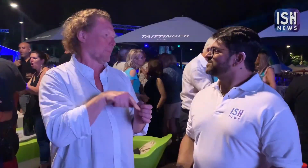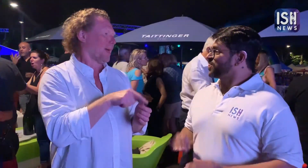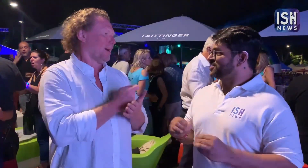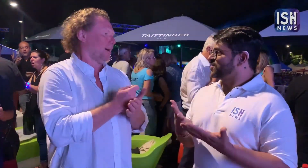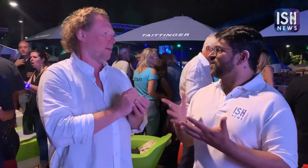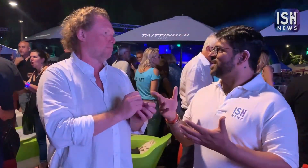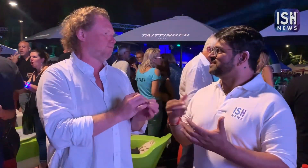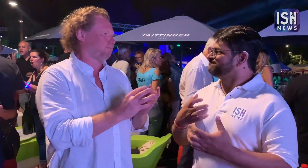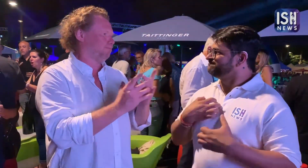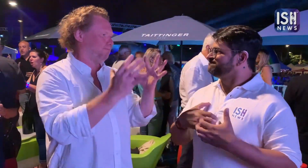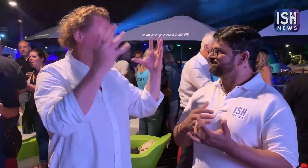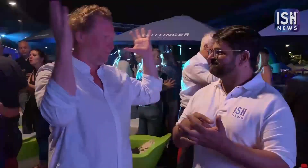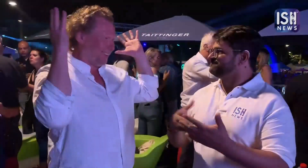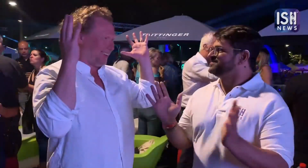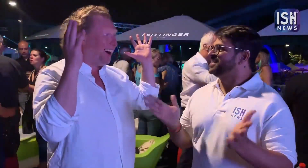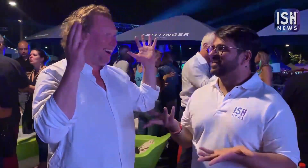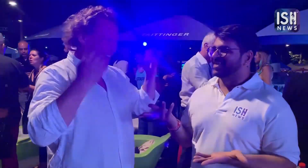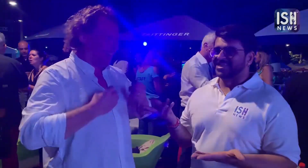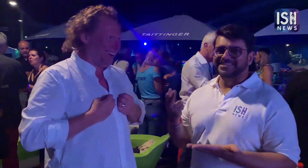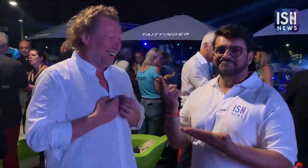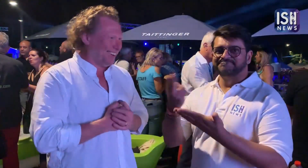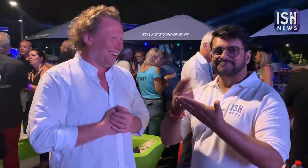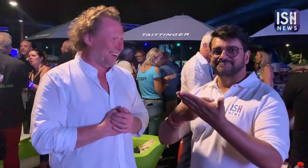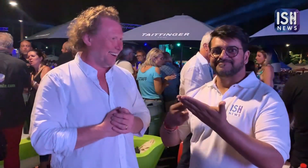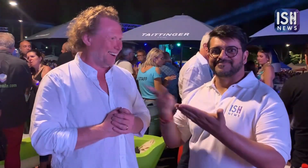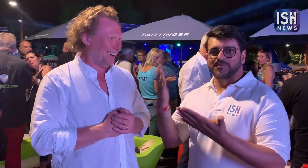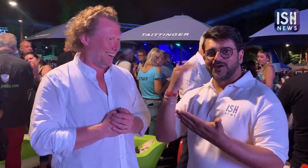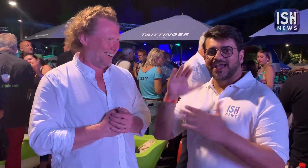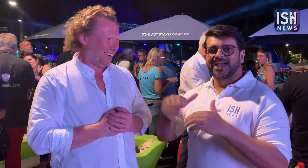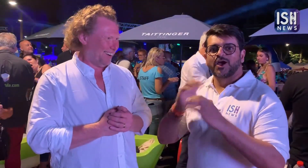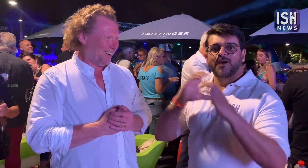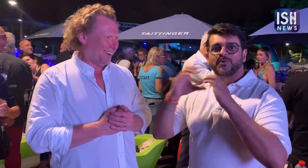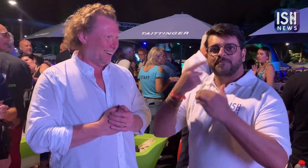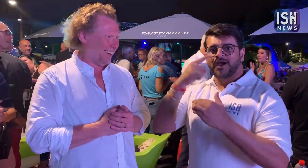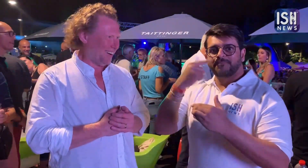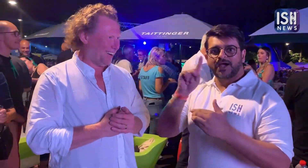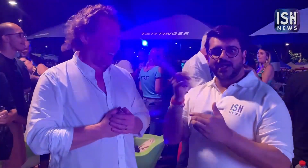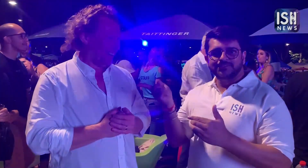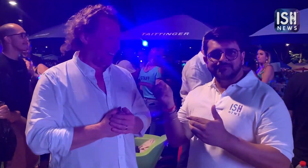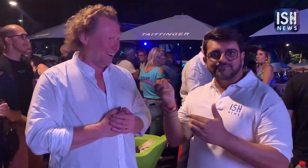This gave birth to all my creativity. He would paint to communicate with his parents.